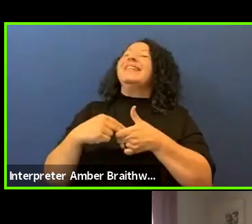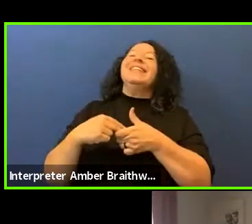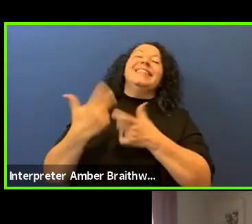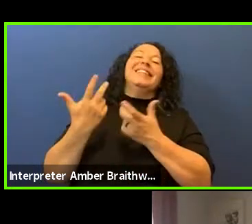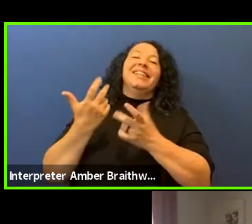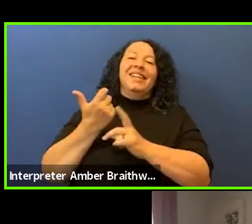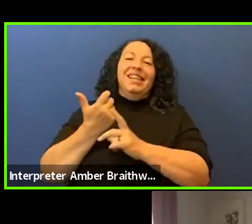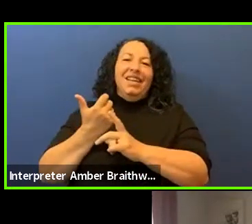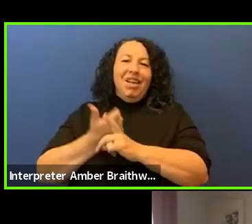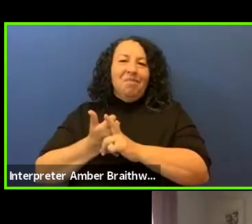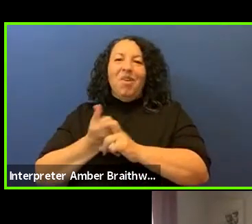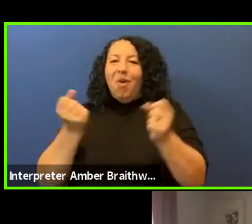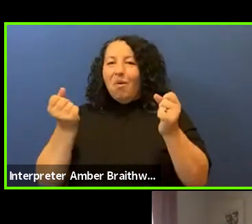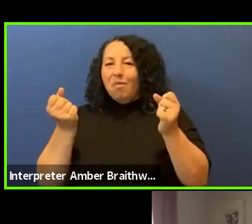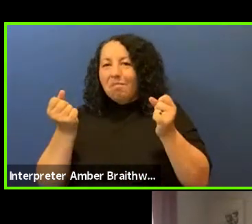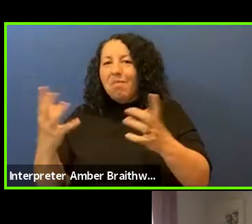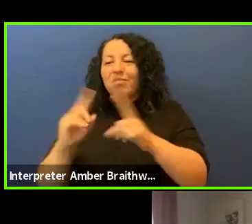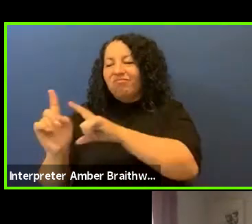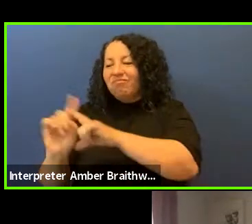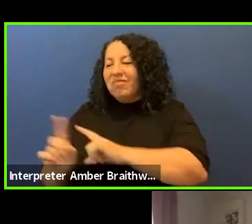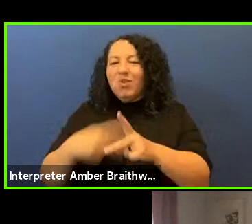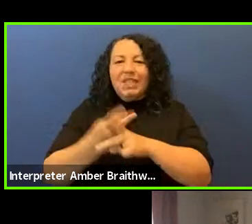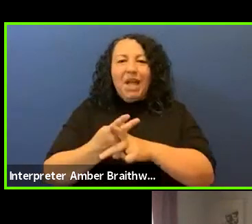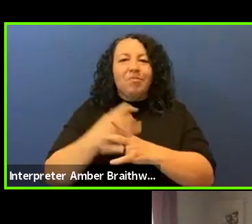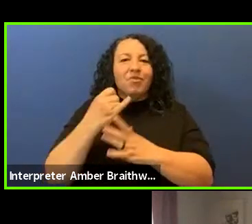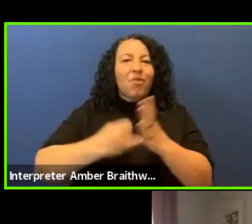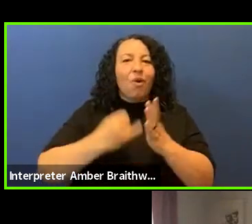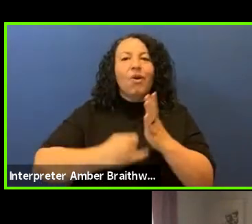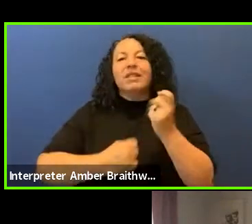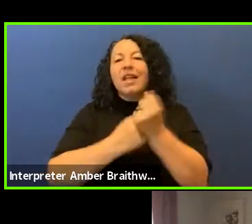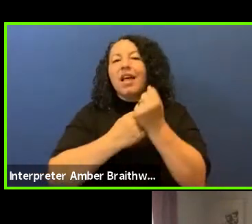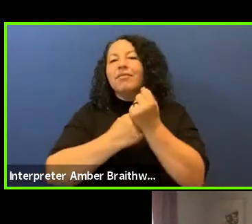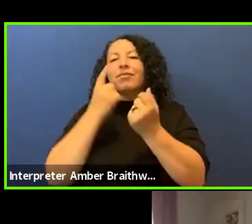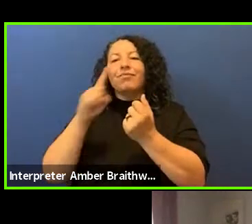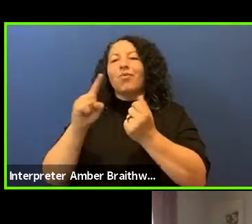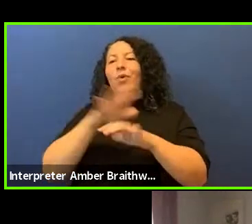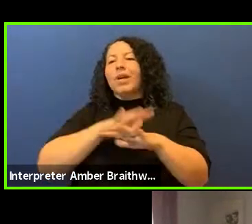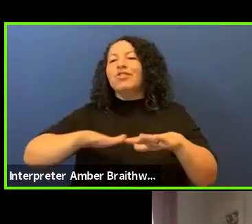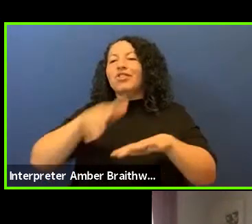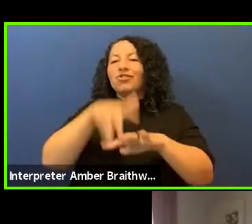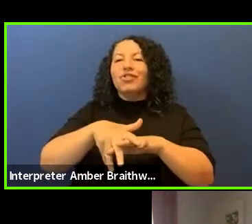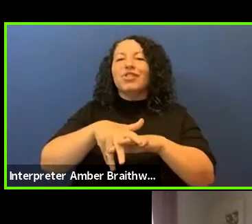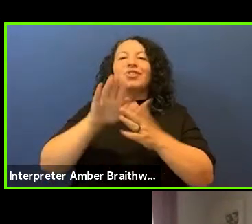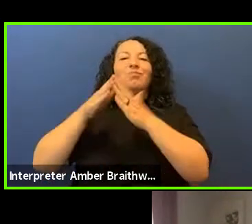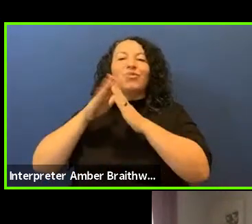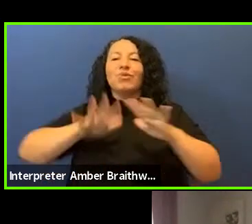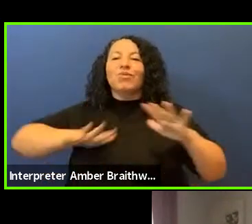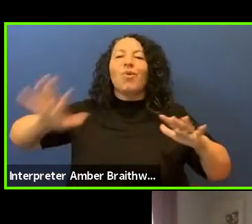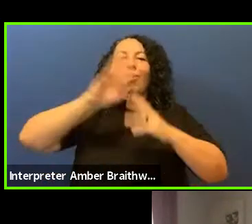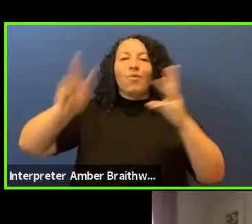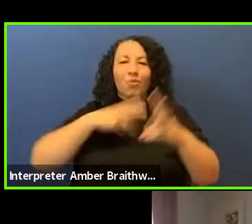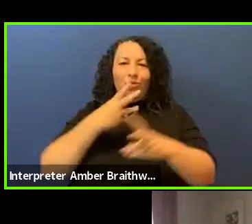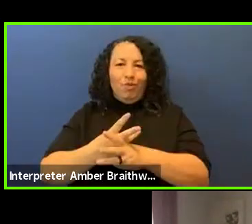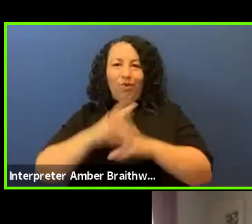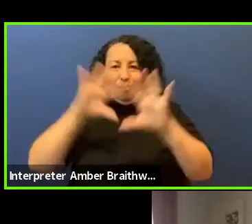a multidisciplinary artist and advocate for Indigenous communities worldwide. While representing Indigenous communities his art focuses